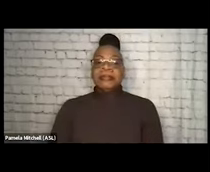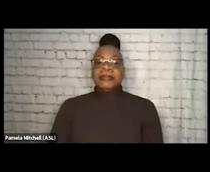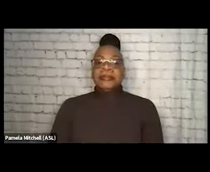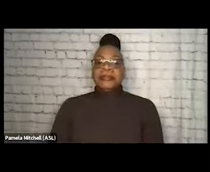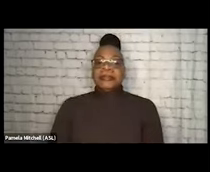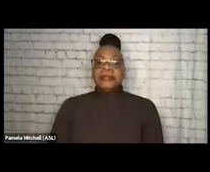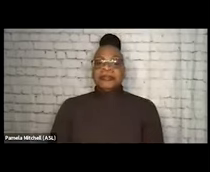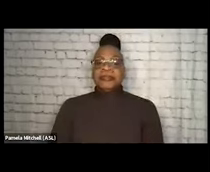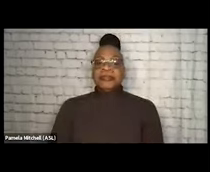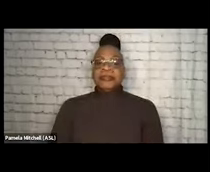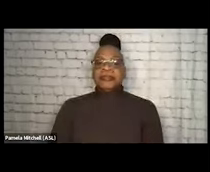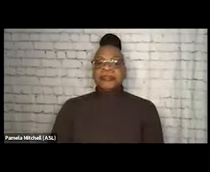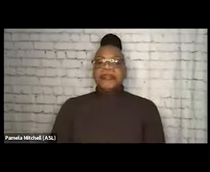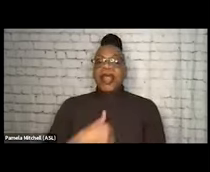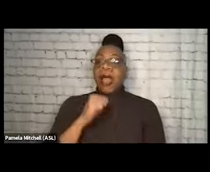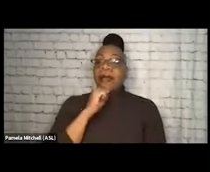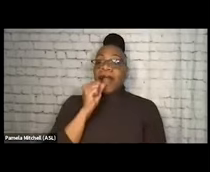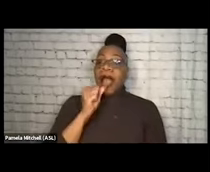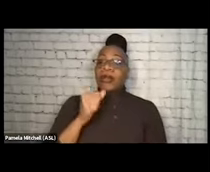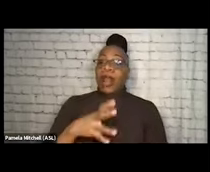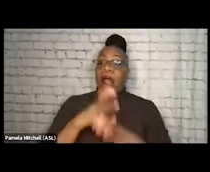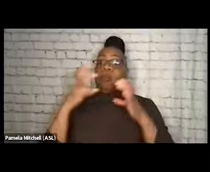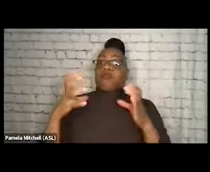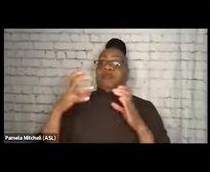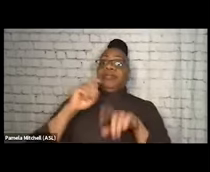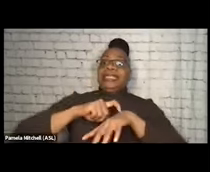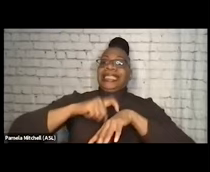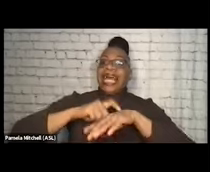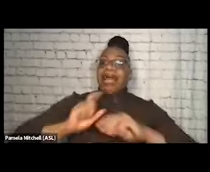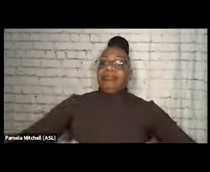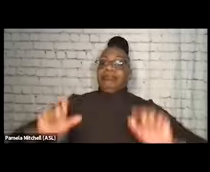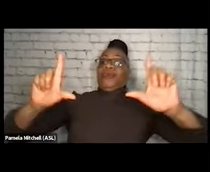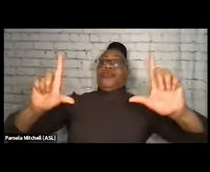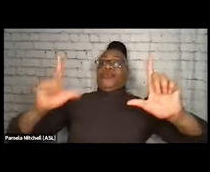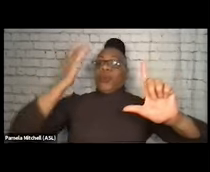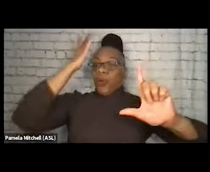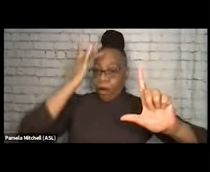So I'm not gonna spend a ton of time on this slide because you are able to access them after the presentation.